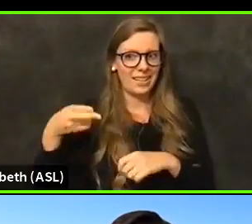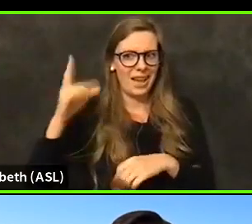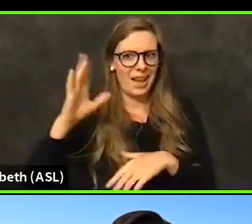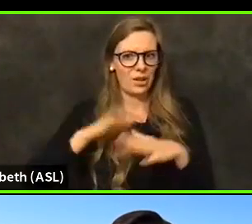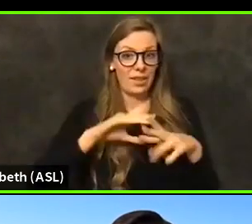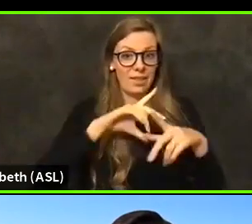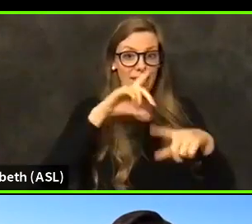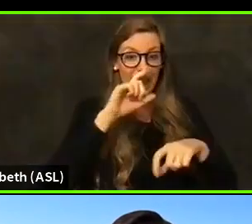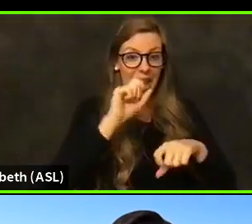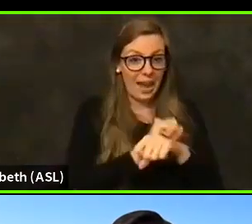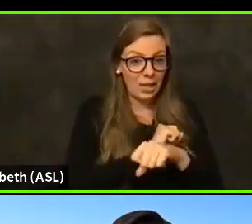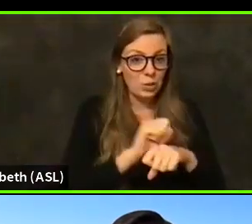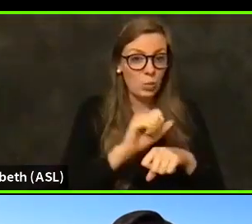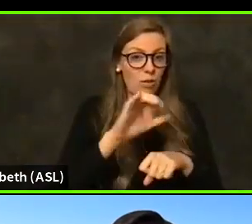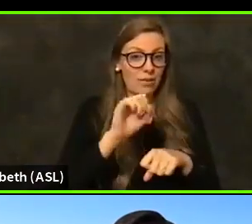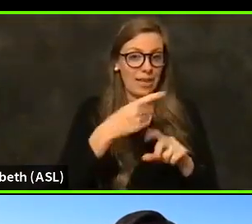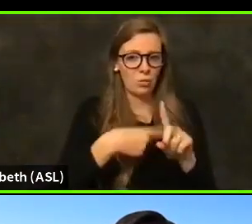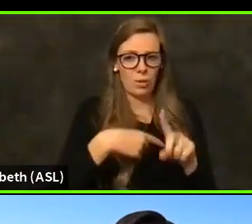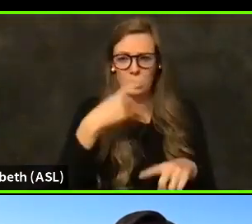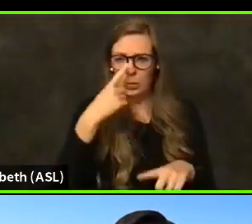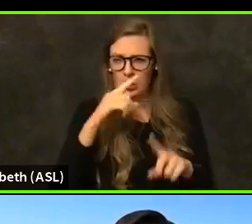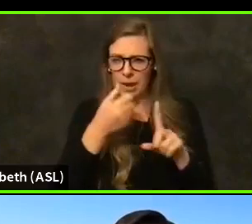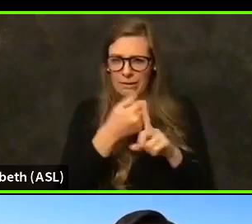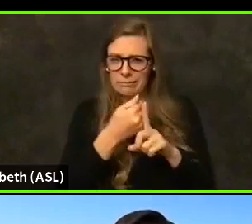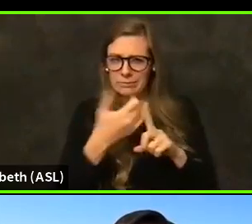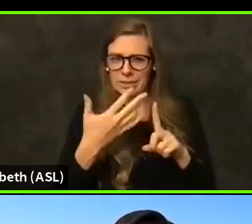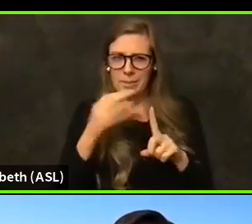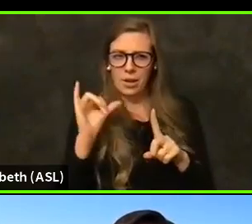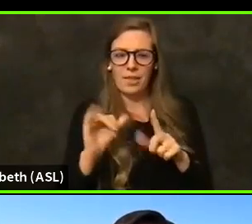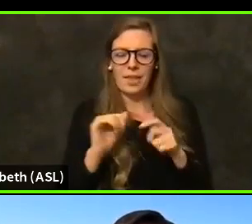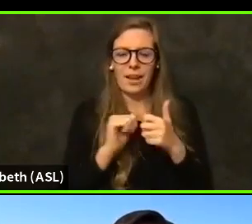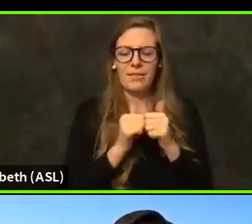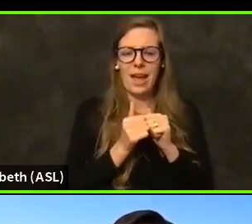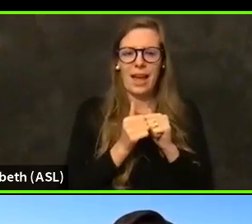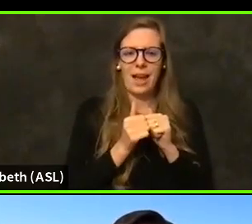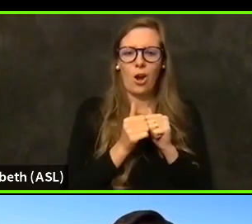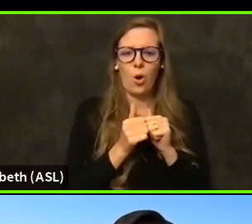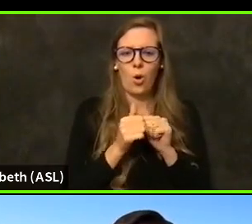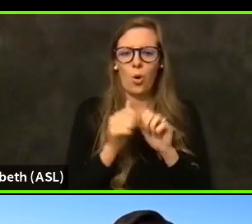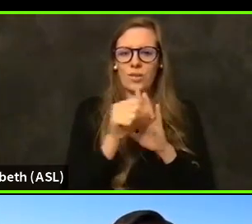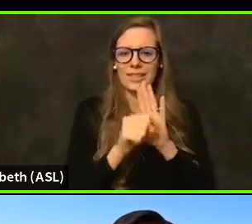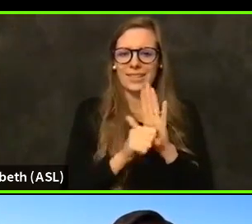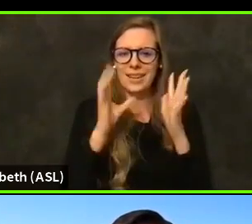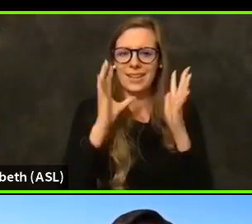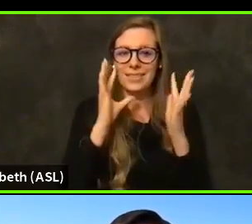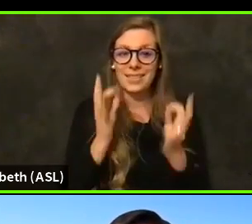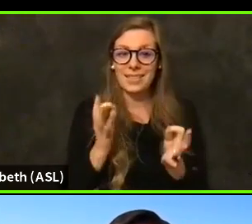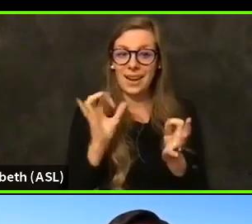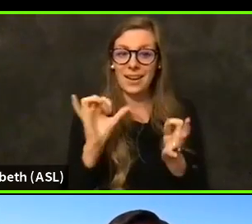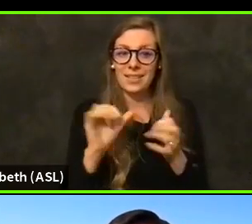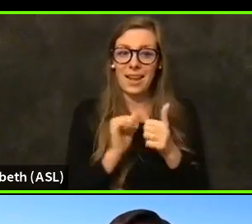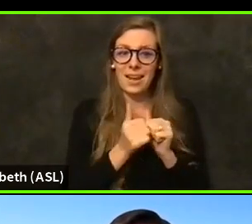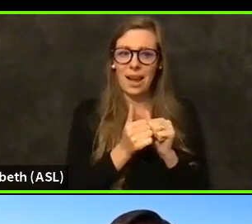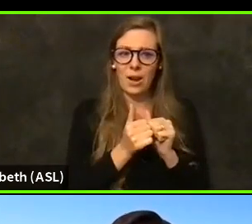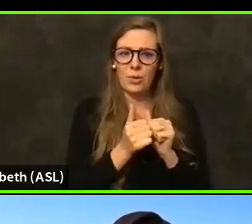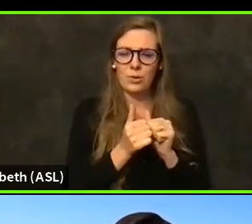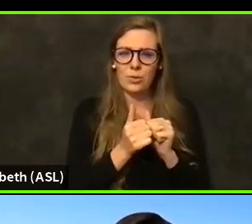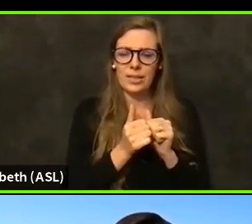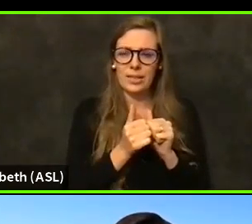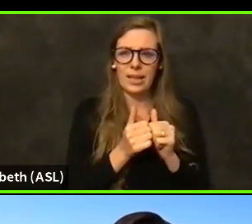So would you mind providing a little bit of information about how the state makes that determination and how do we get that working in our favor again?